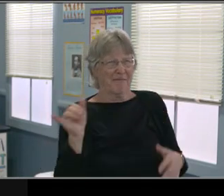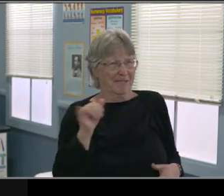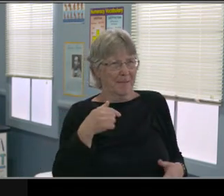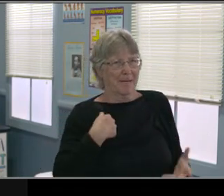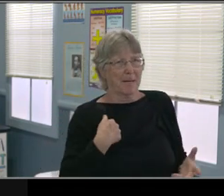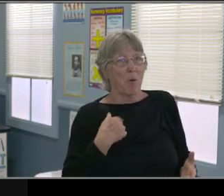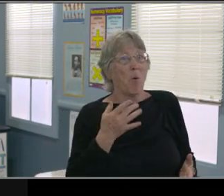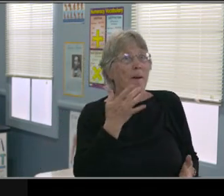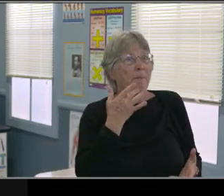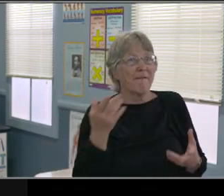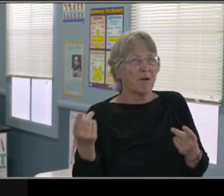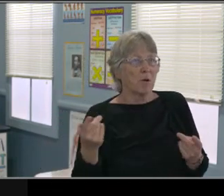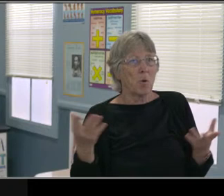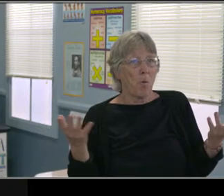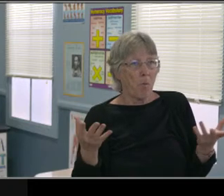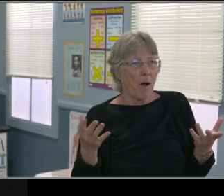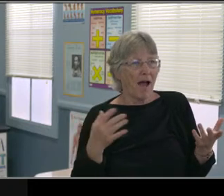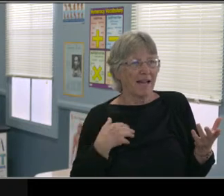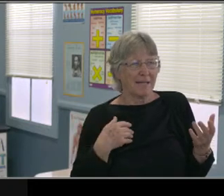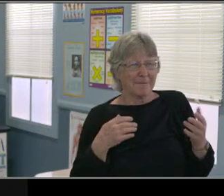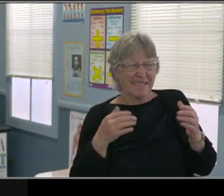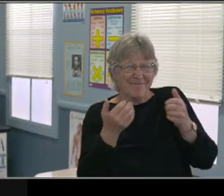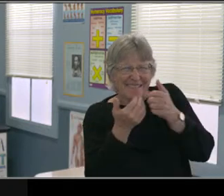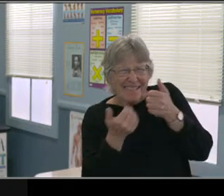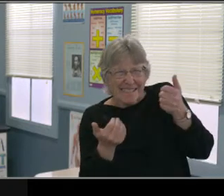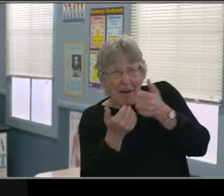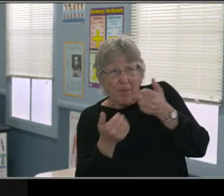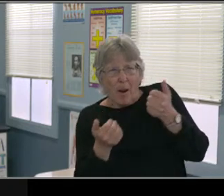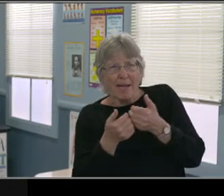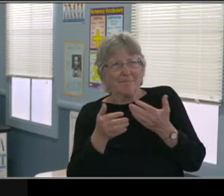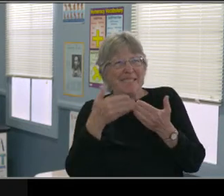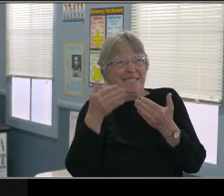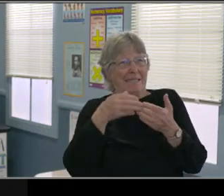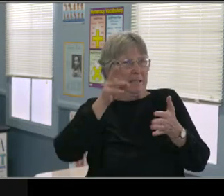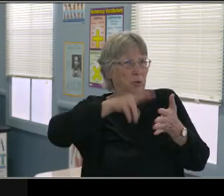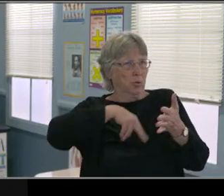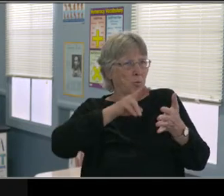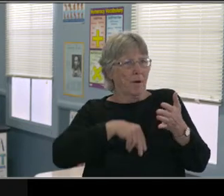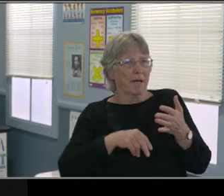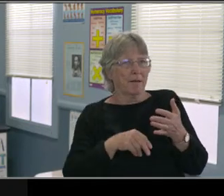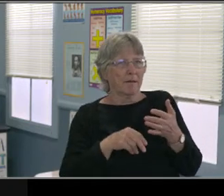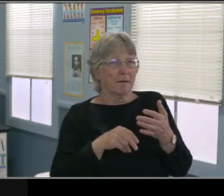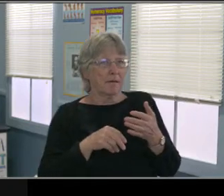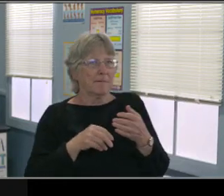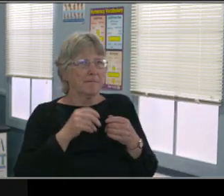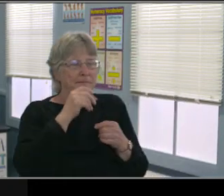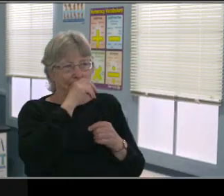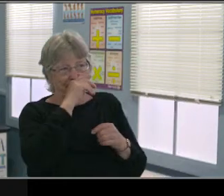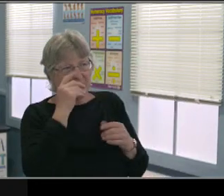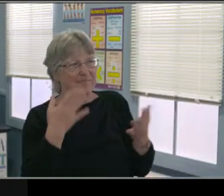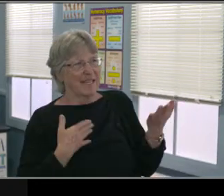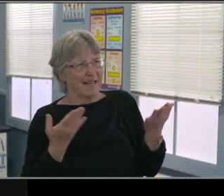And so let's start with that 10 school days. Okay, so we got some things about 10 school days. So if I read that to you,